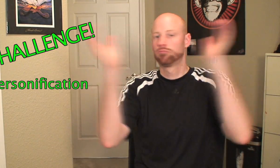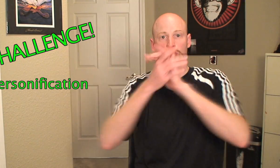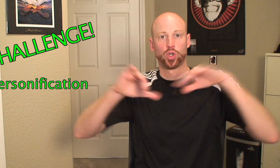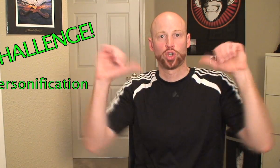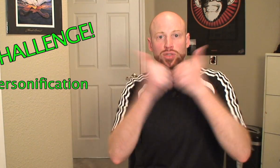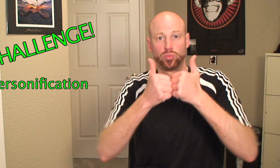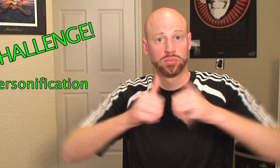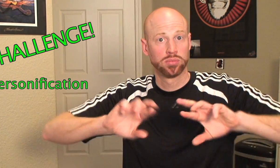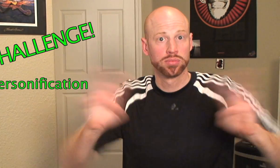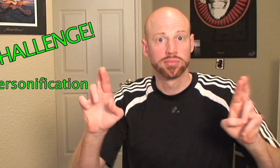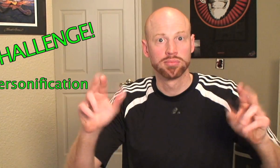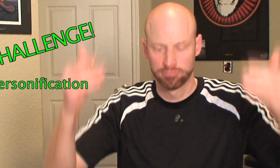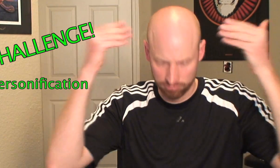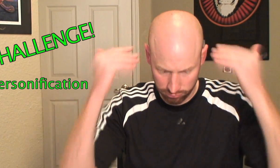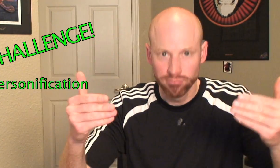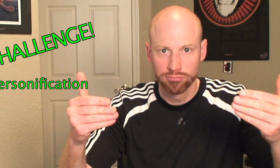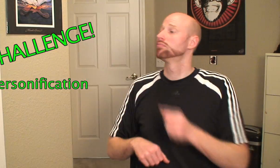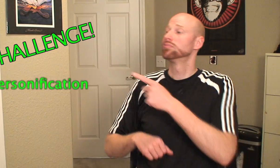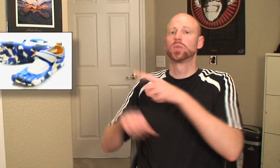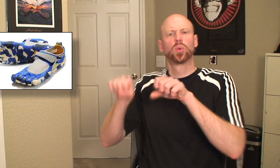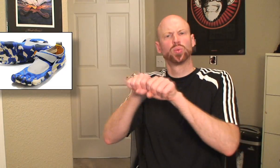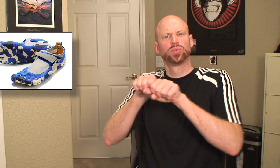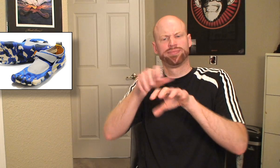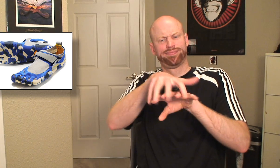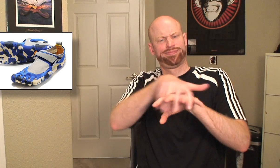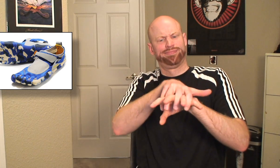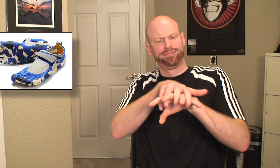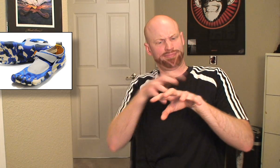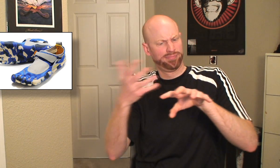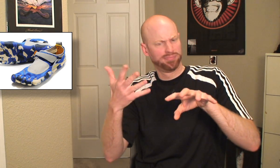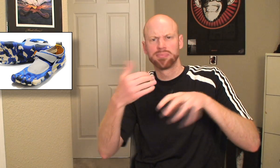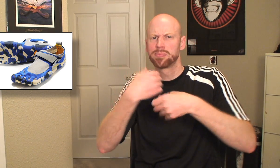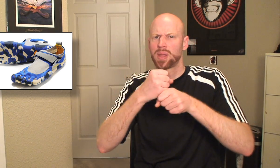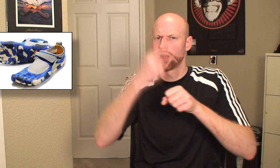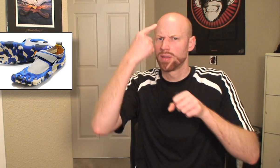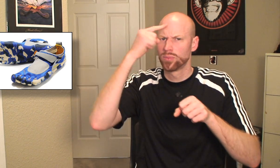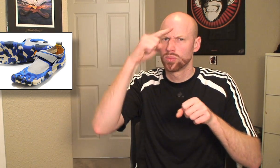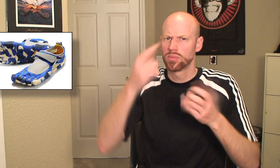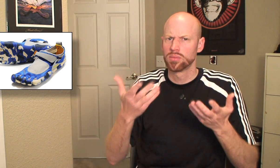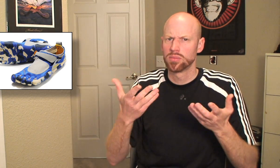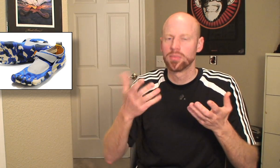You've been challenged, readysetgo! What are these FiveFinger shoes designed for?